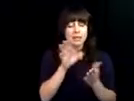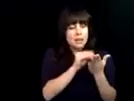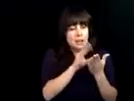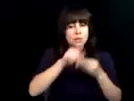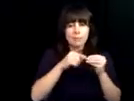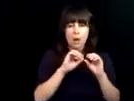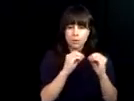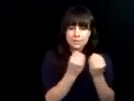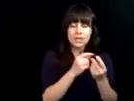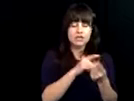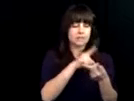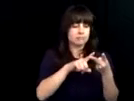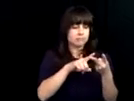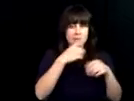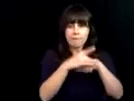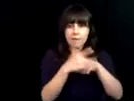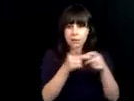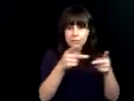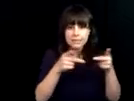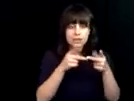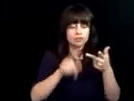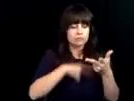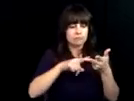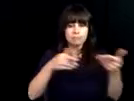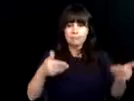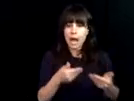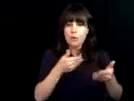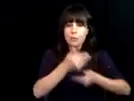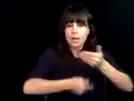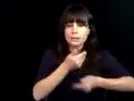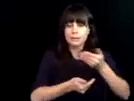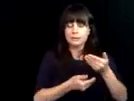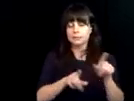partners face-to-face with our career seekers. They were able to learn